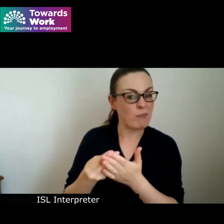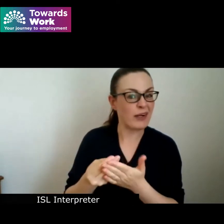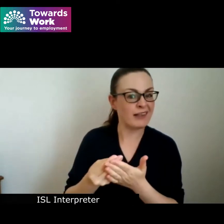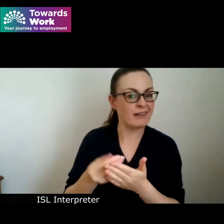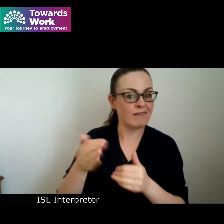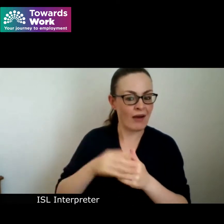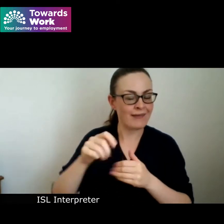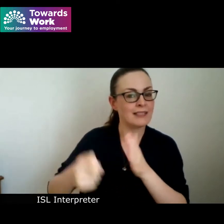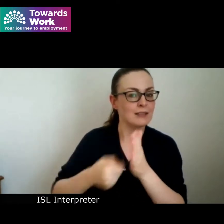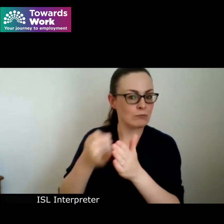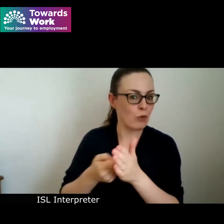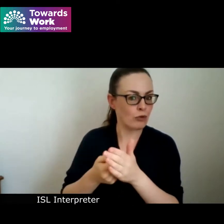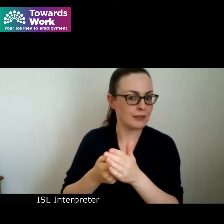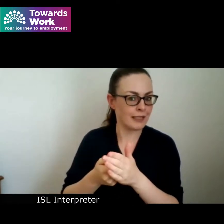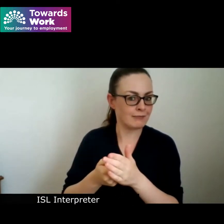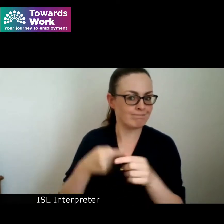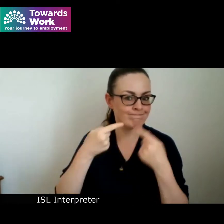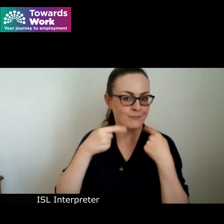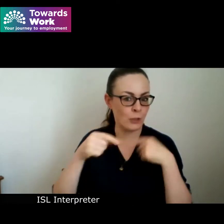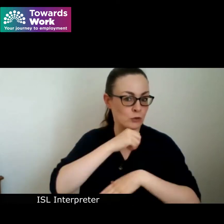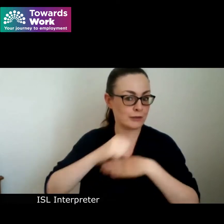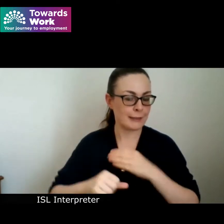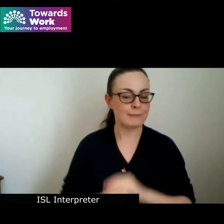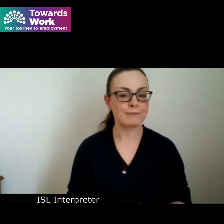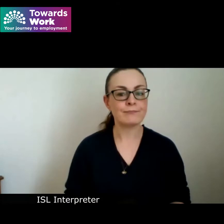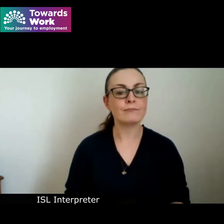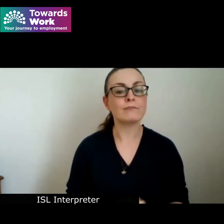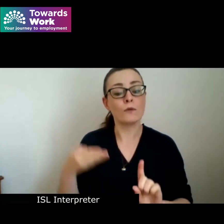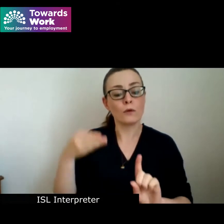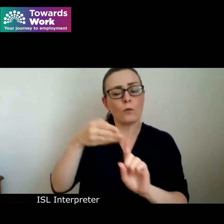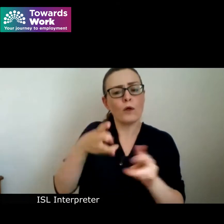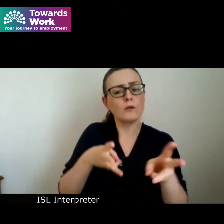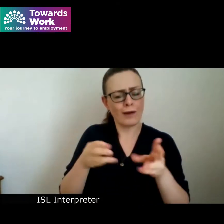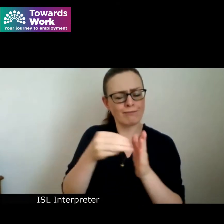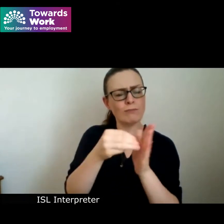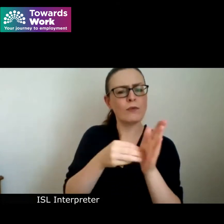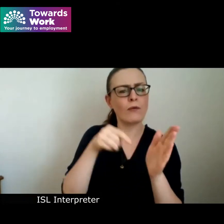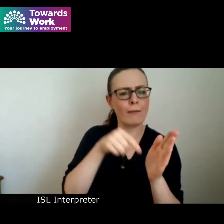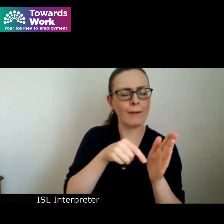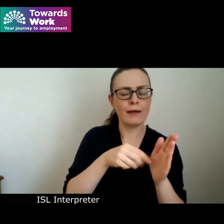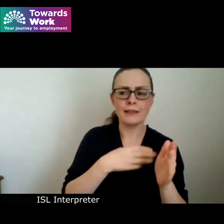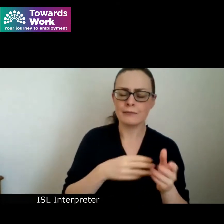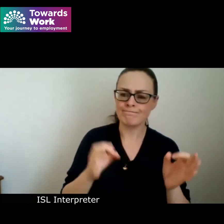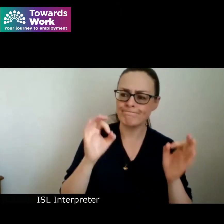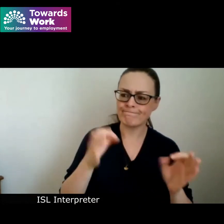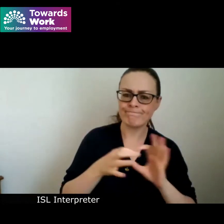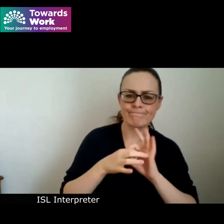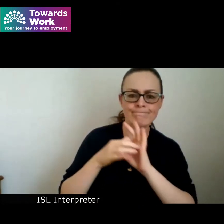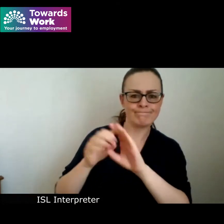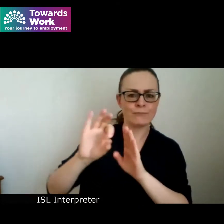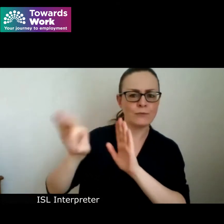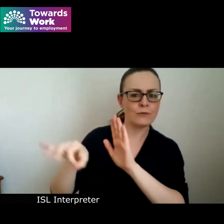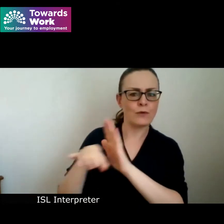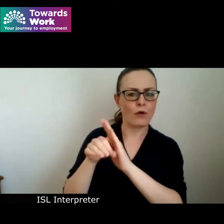being launched here today the Towards Work program aligns perfectly with this good aims in the area